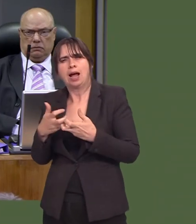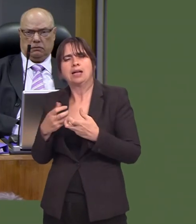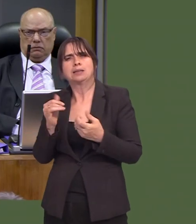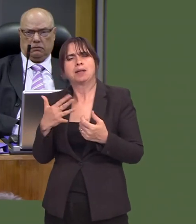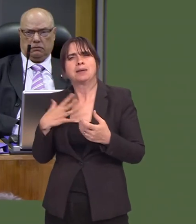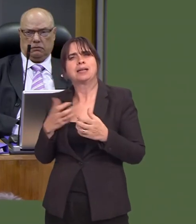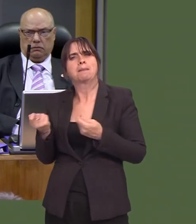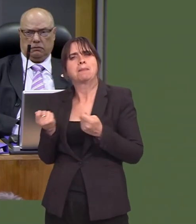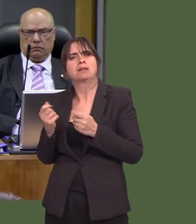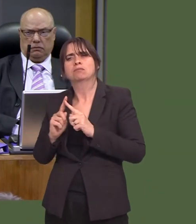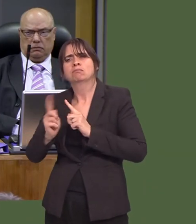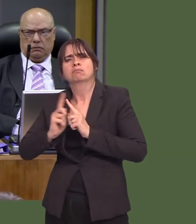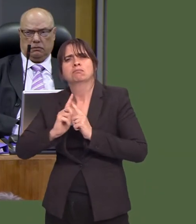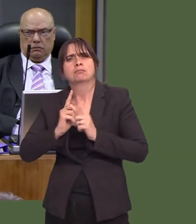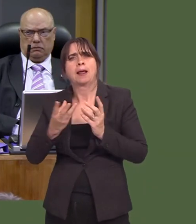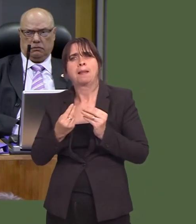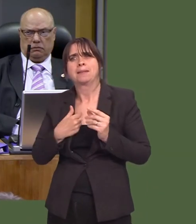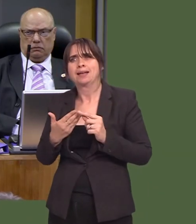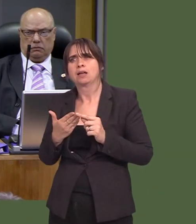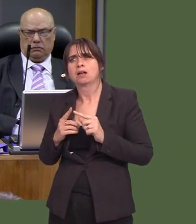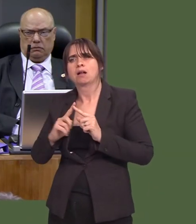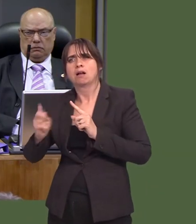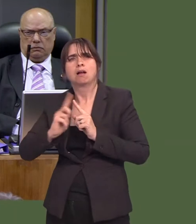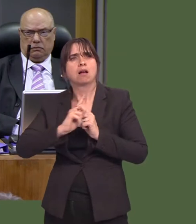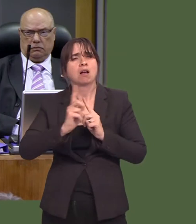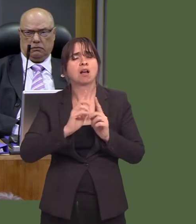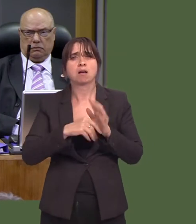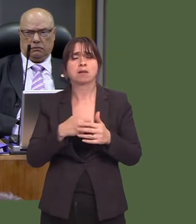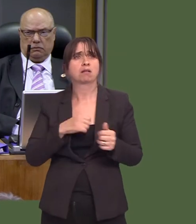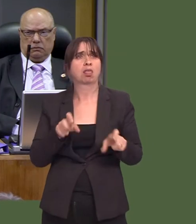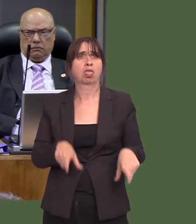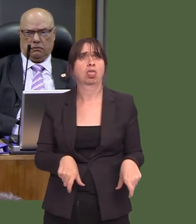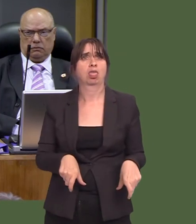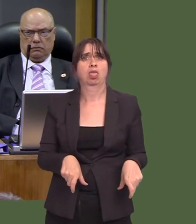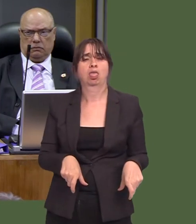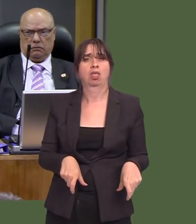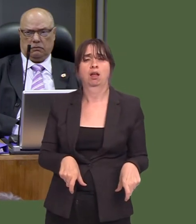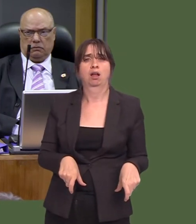well, which allow people who would otherwise be excluded from at least easy transportation